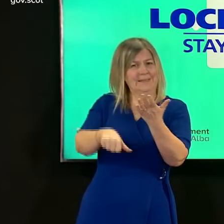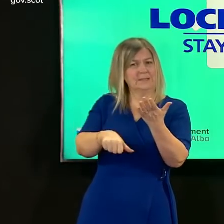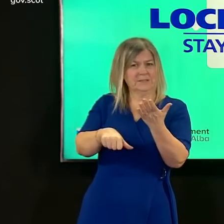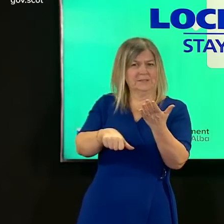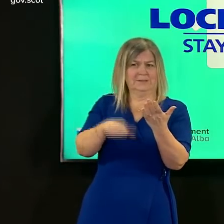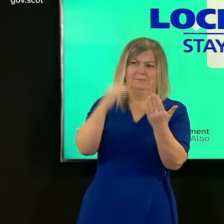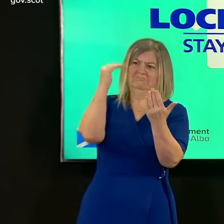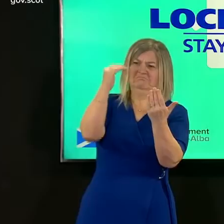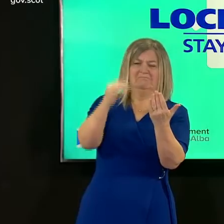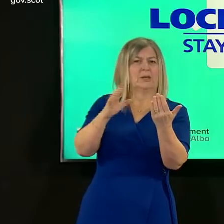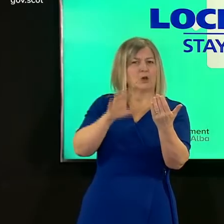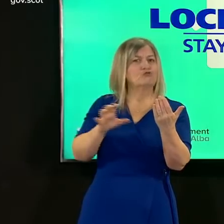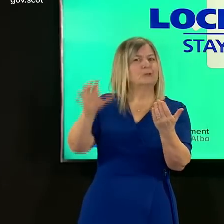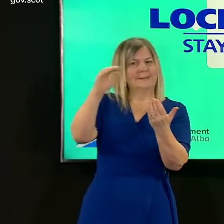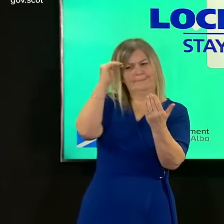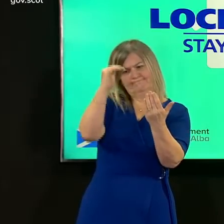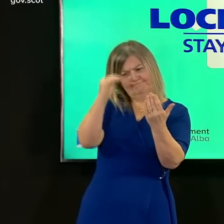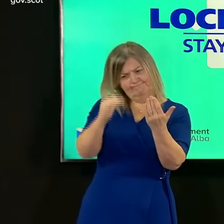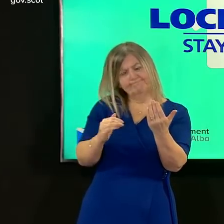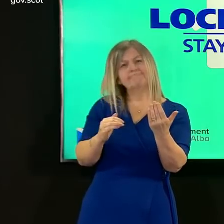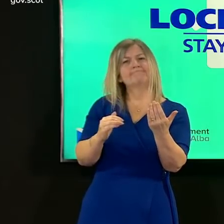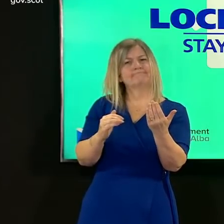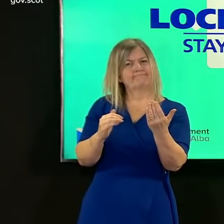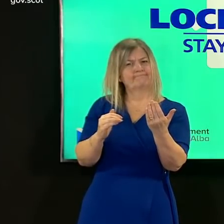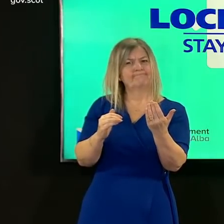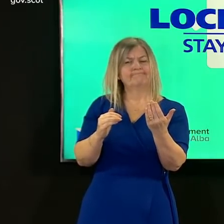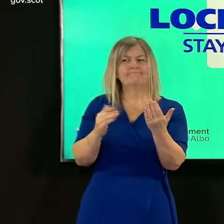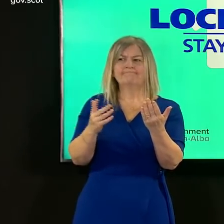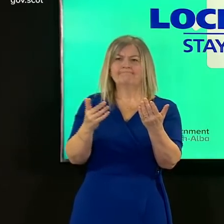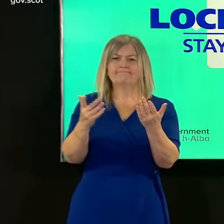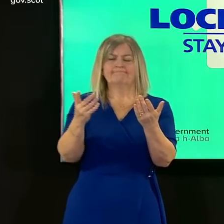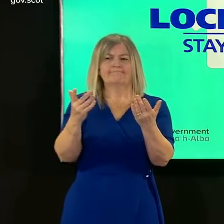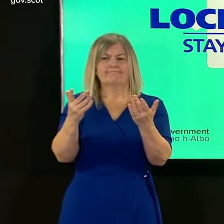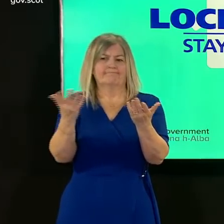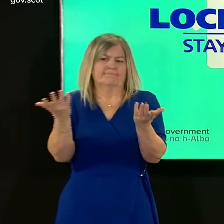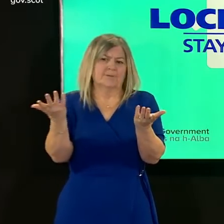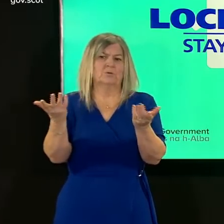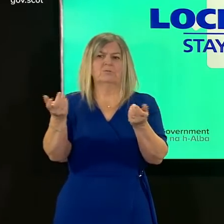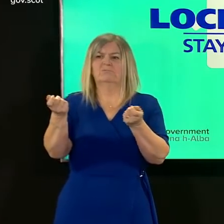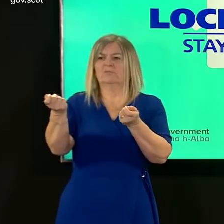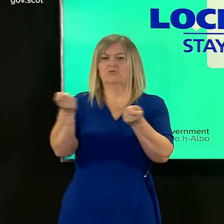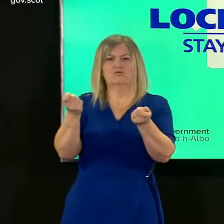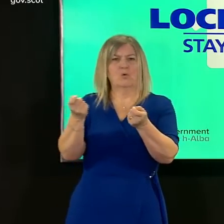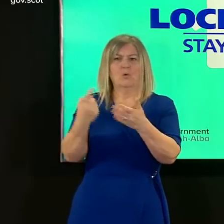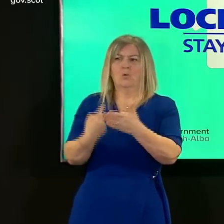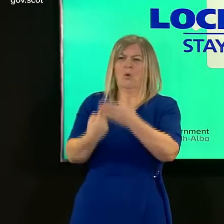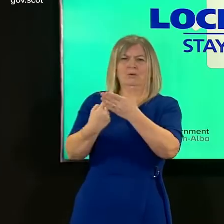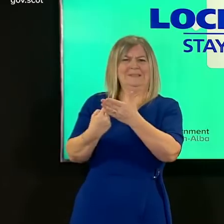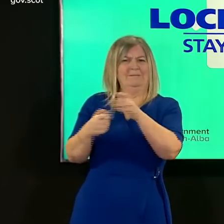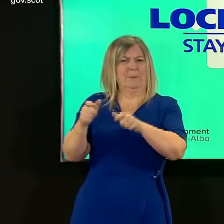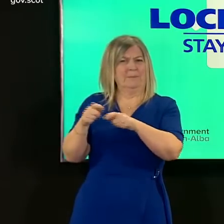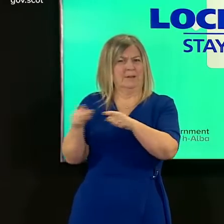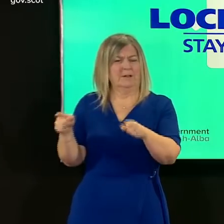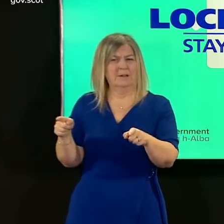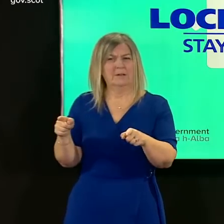introducing and providing managed quarantine is inadequate and why we continue to argue